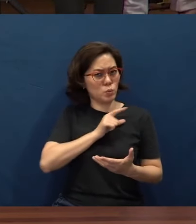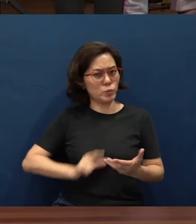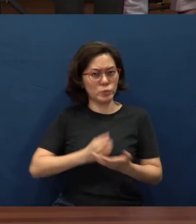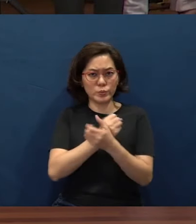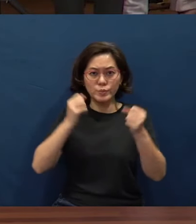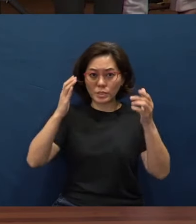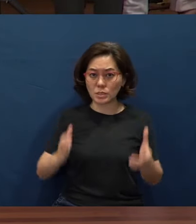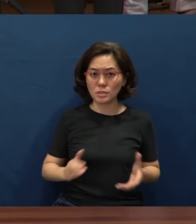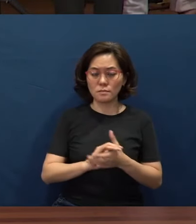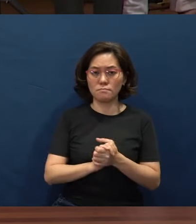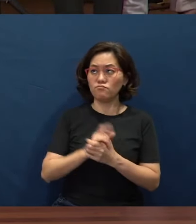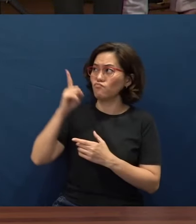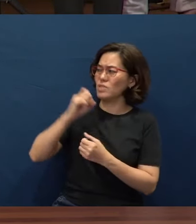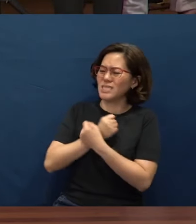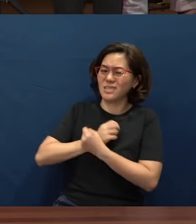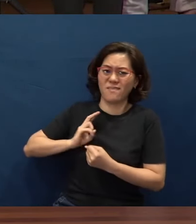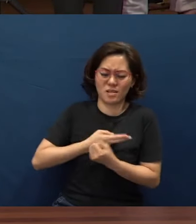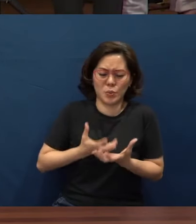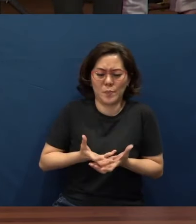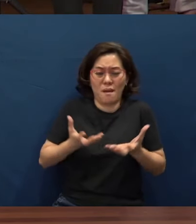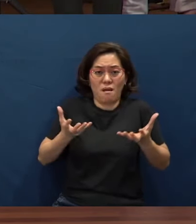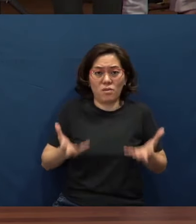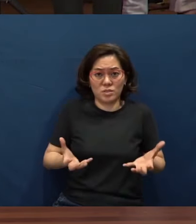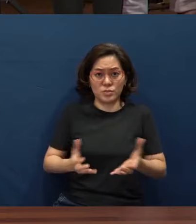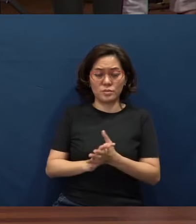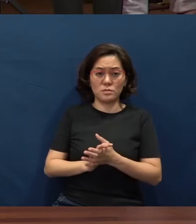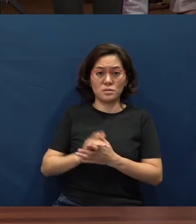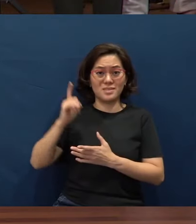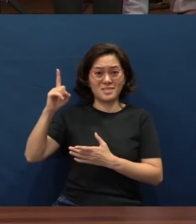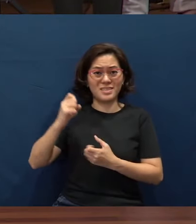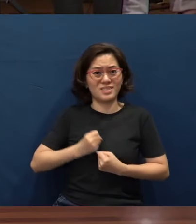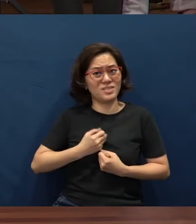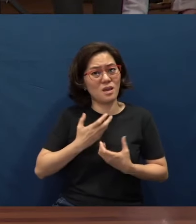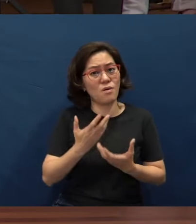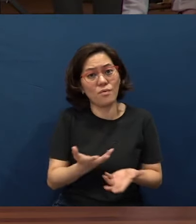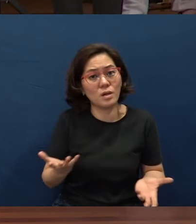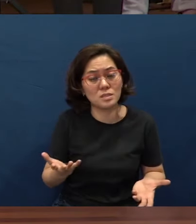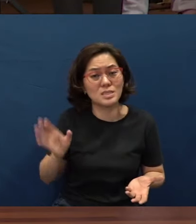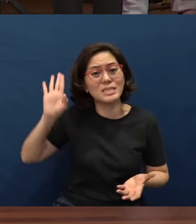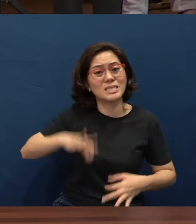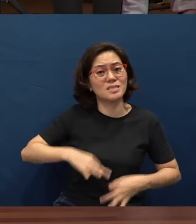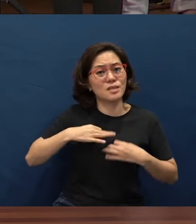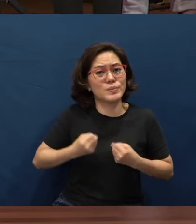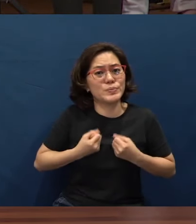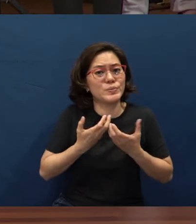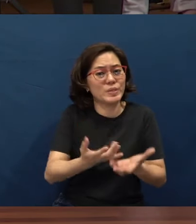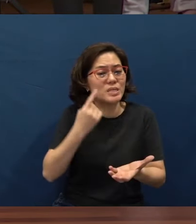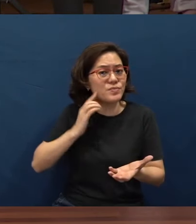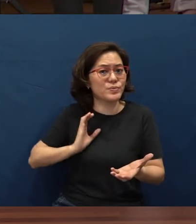He loves us so much that He sacrificed His life for our sins,